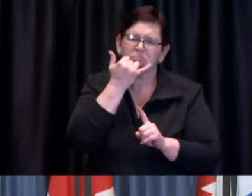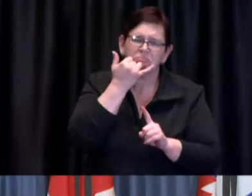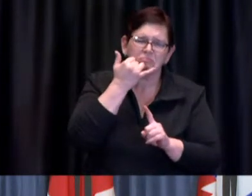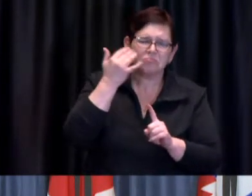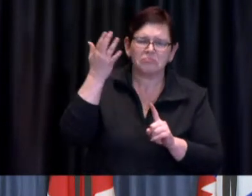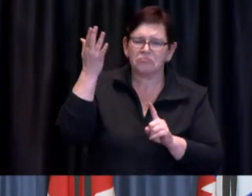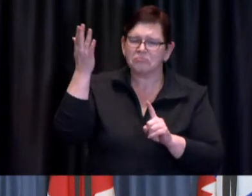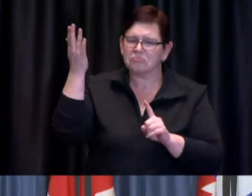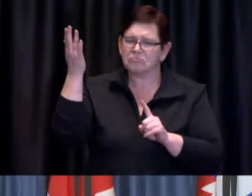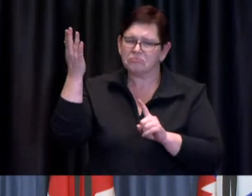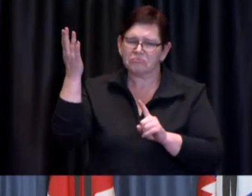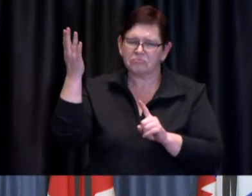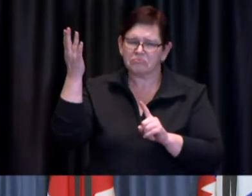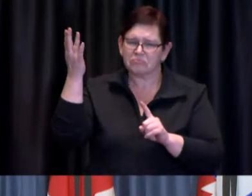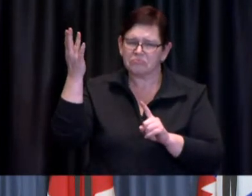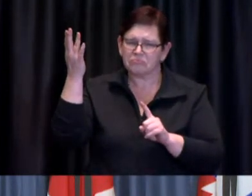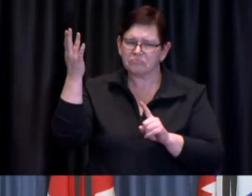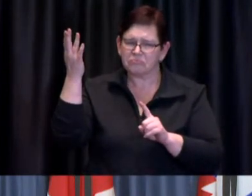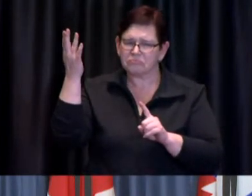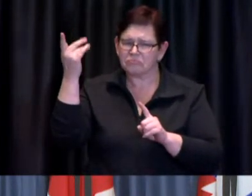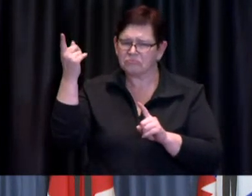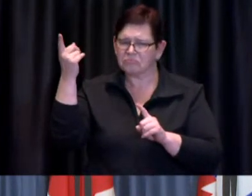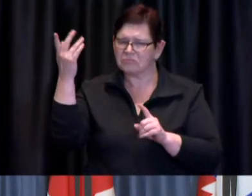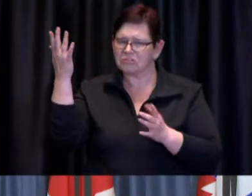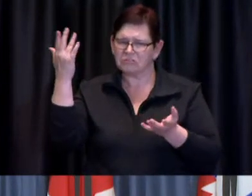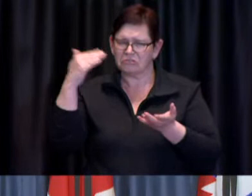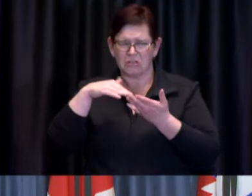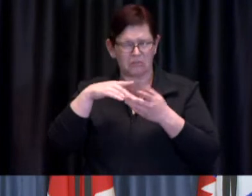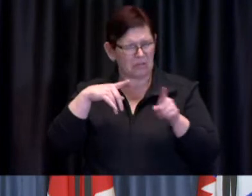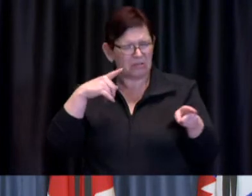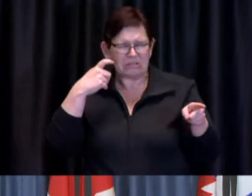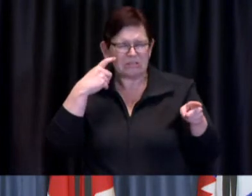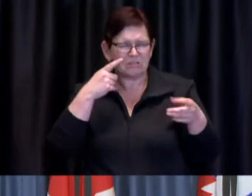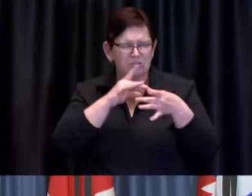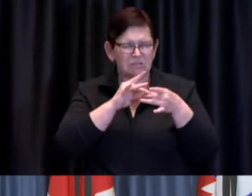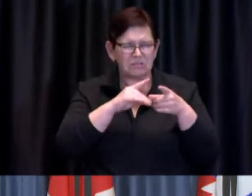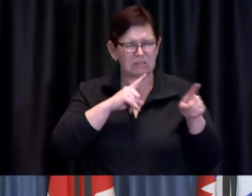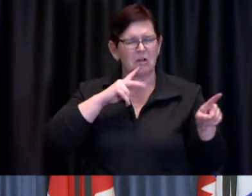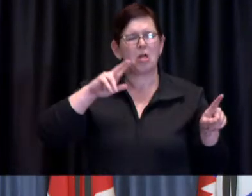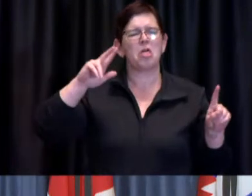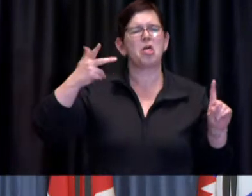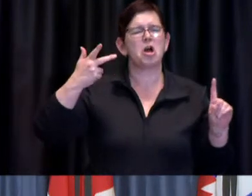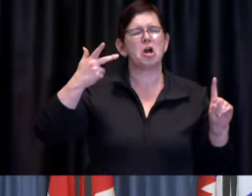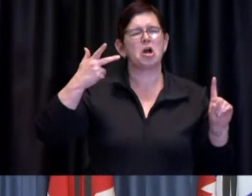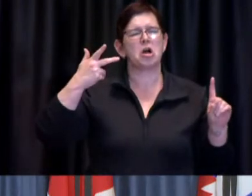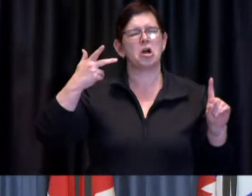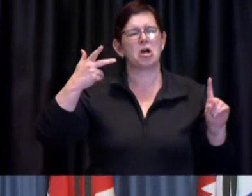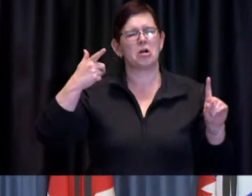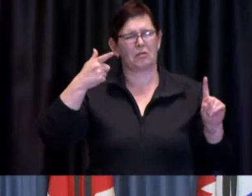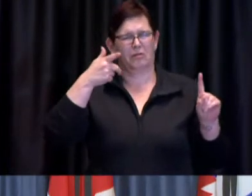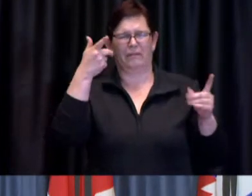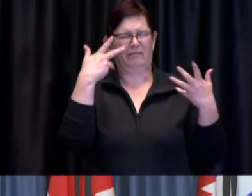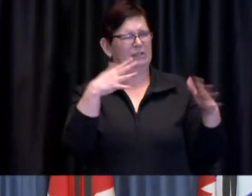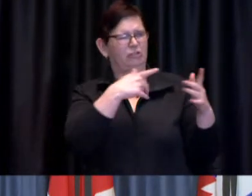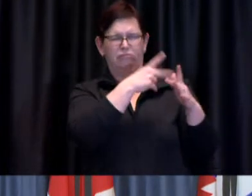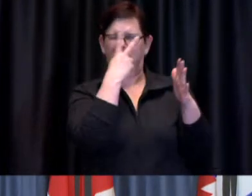uh saw this uh wave coming when you looked at some of the concerns around the variants and when he